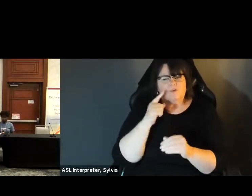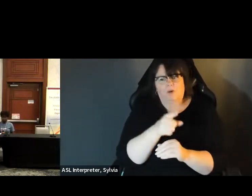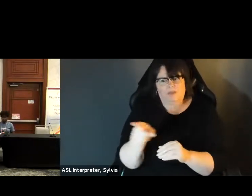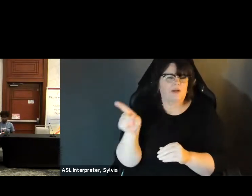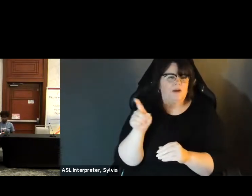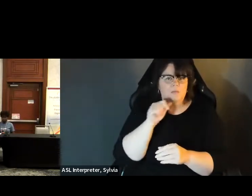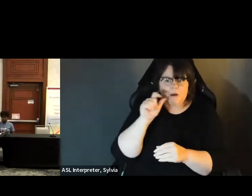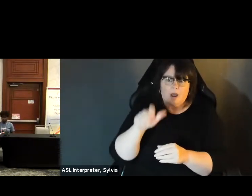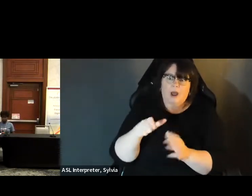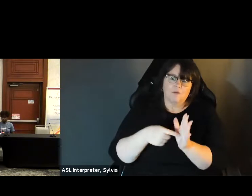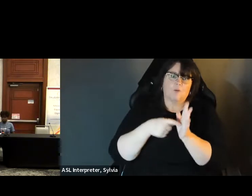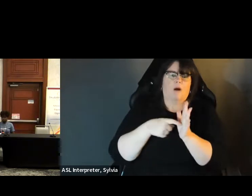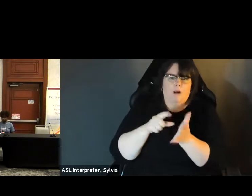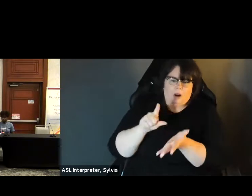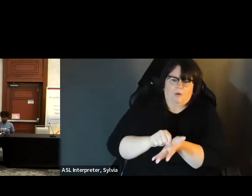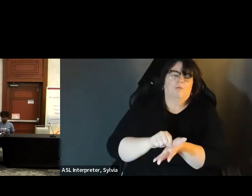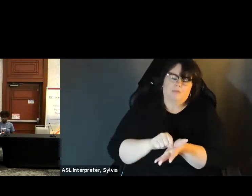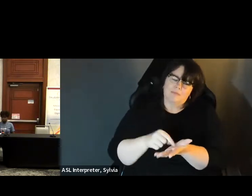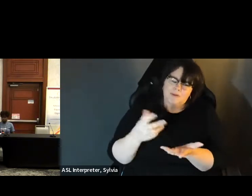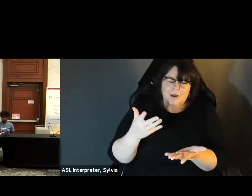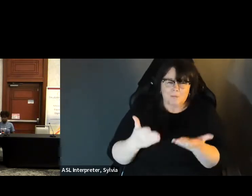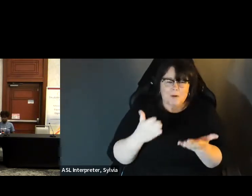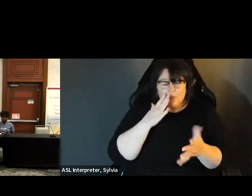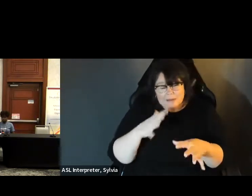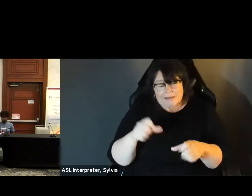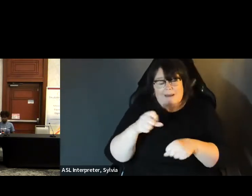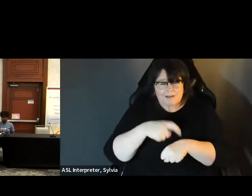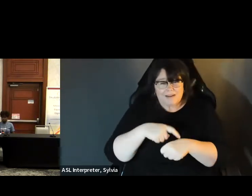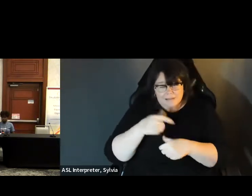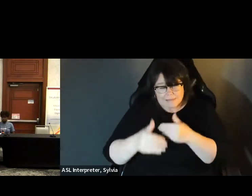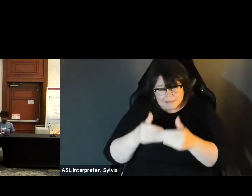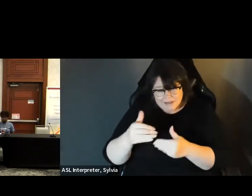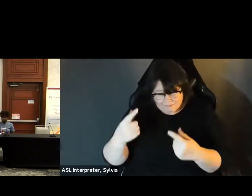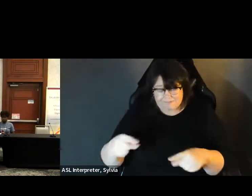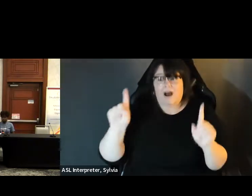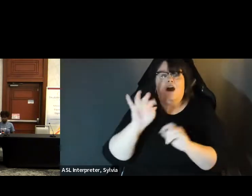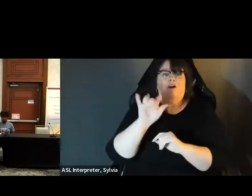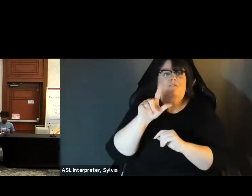including a reality, including like the electronic return. So you're not required to have to have a printer. electronic return to not require